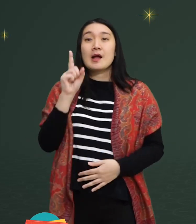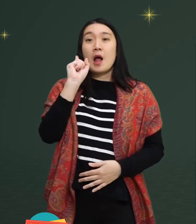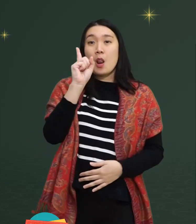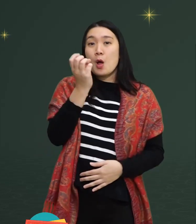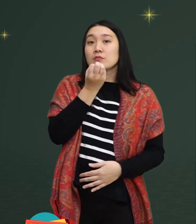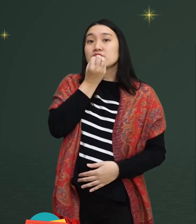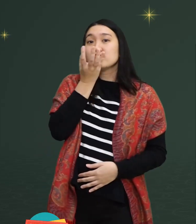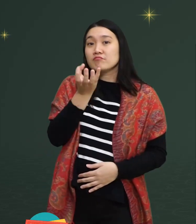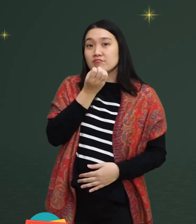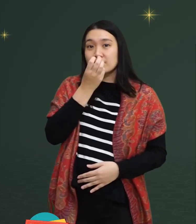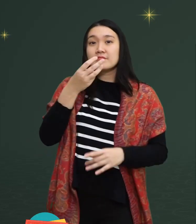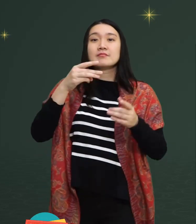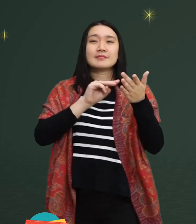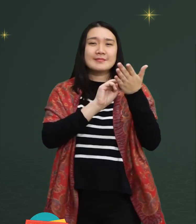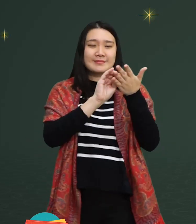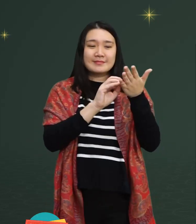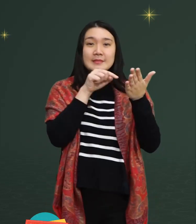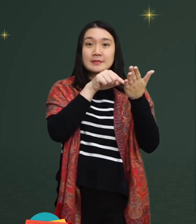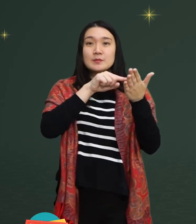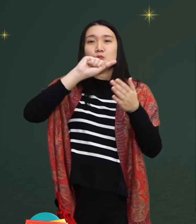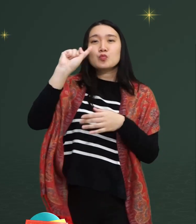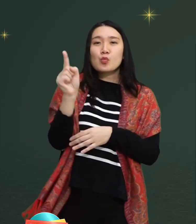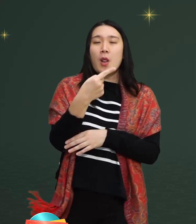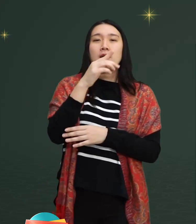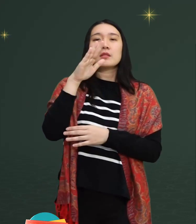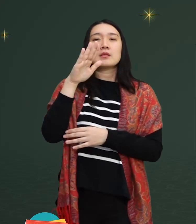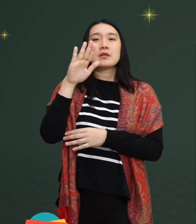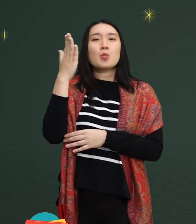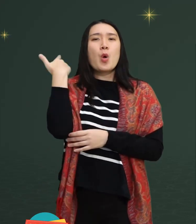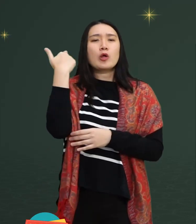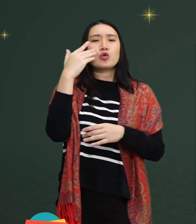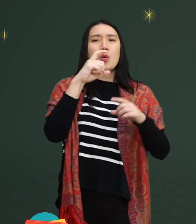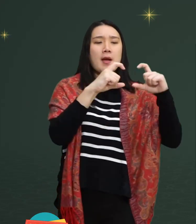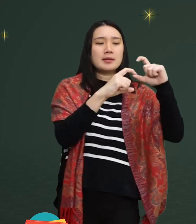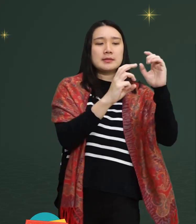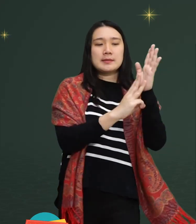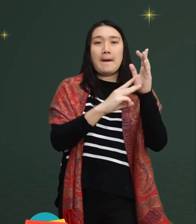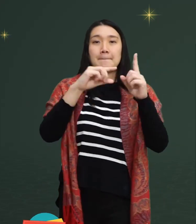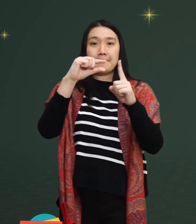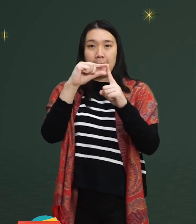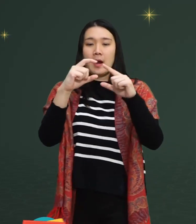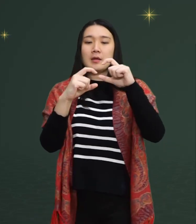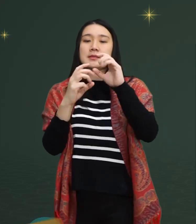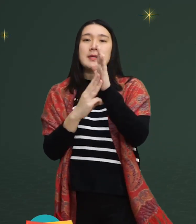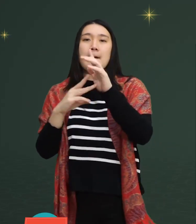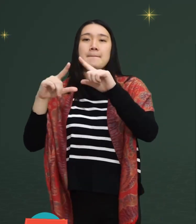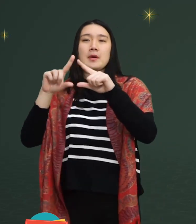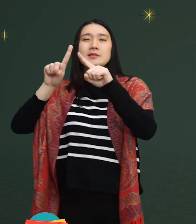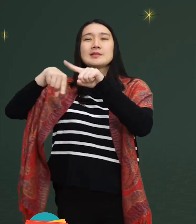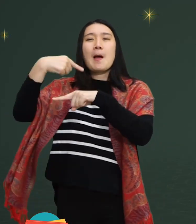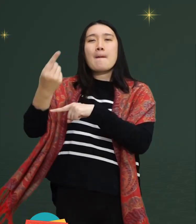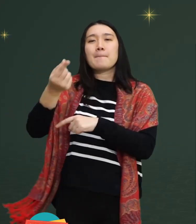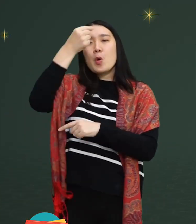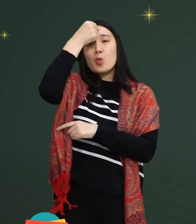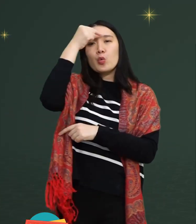About the task of teaching Braille starting when he was in middle school, high school to college.